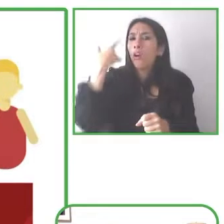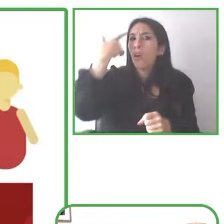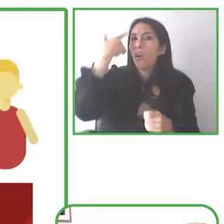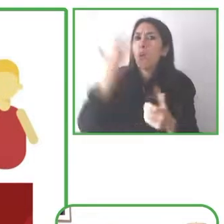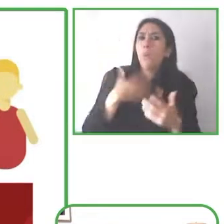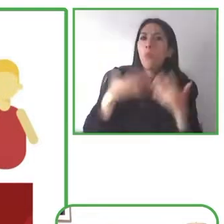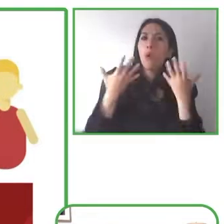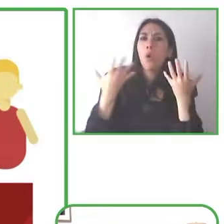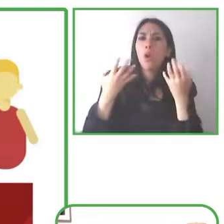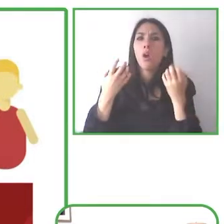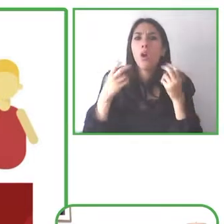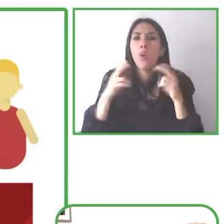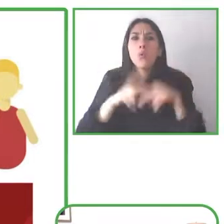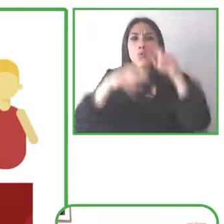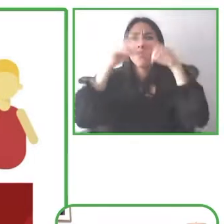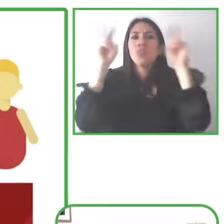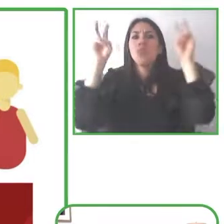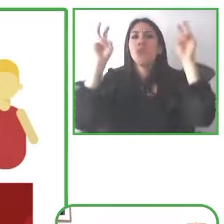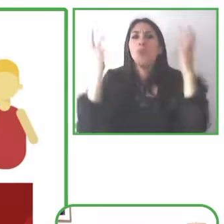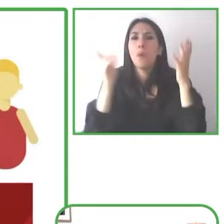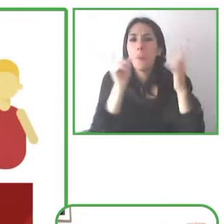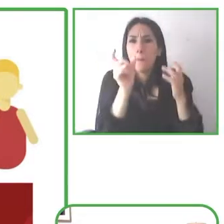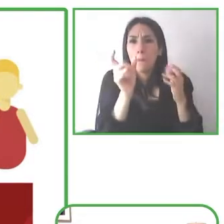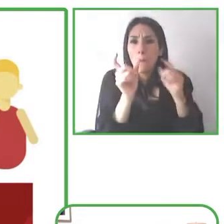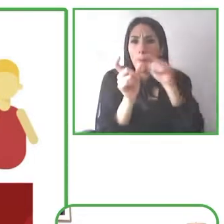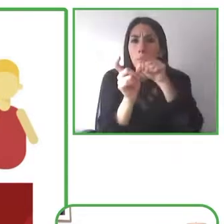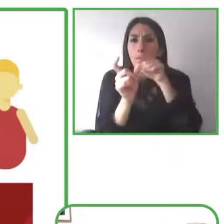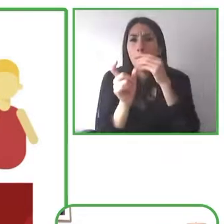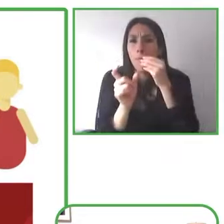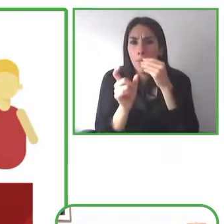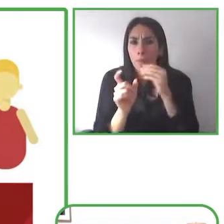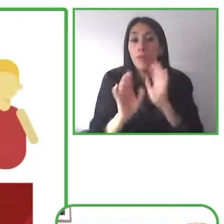community feedback and gathering that bringing it back to the product teams